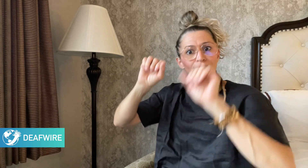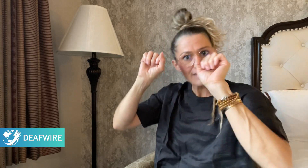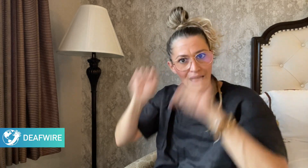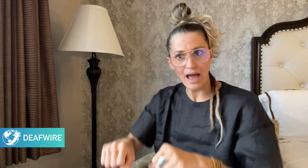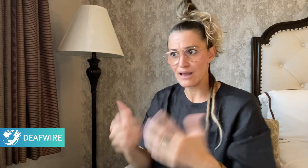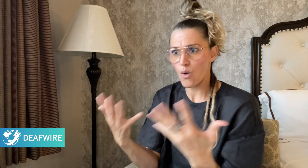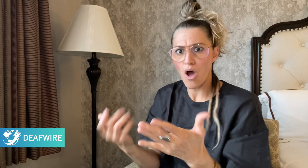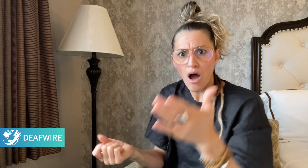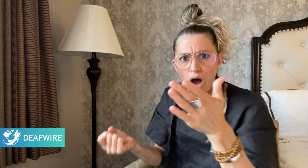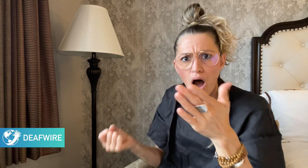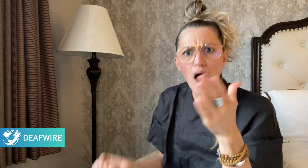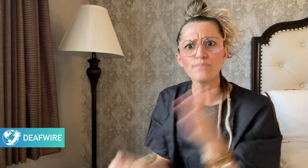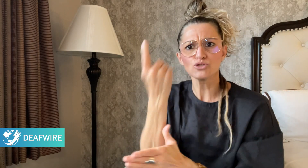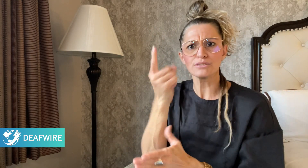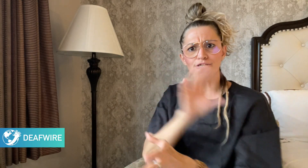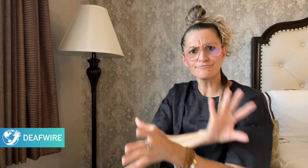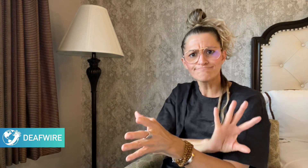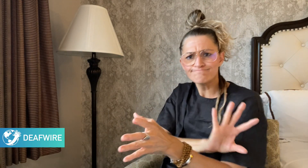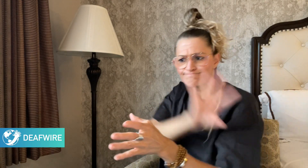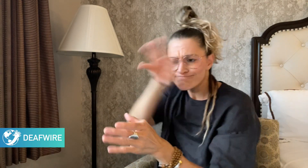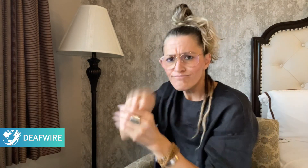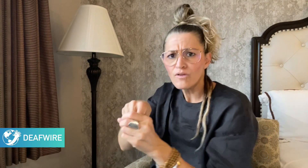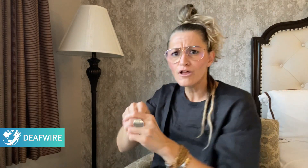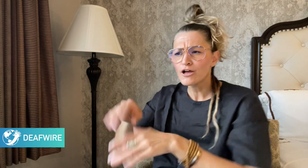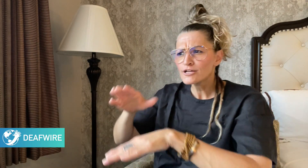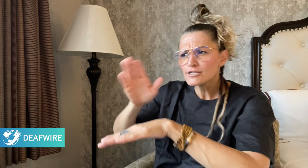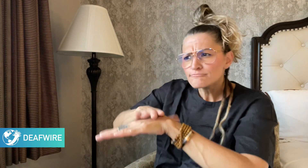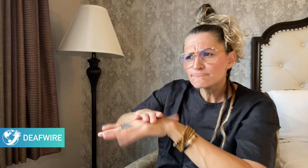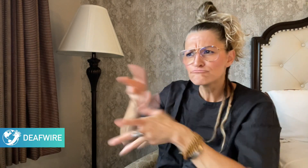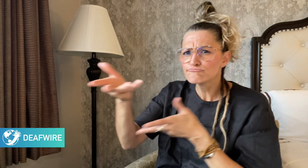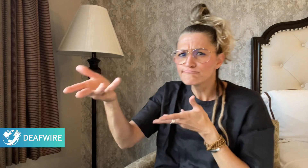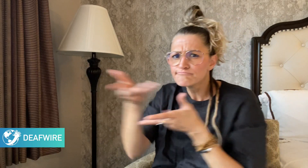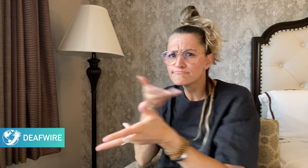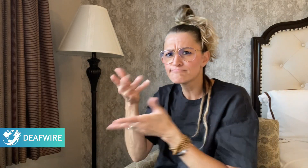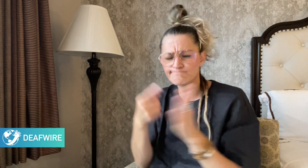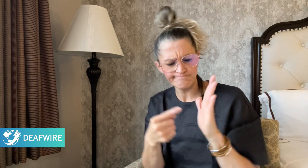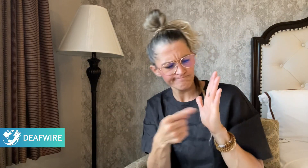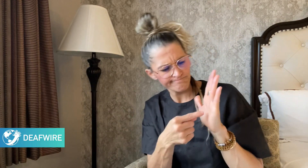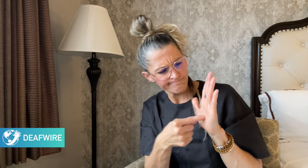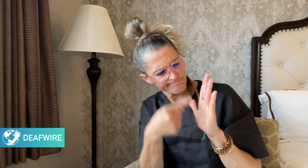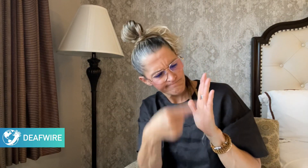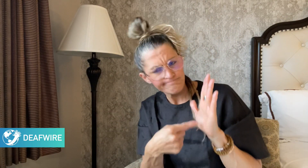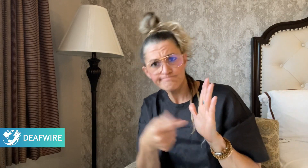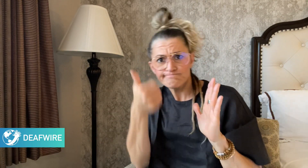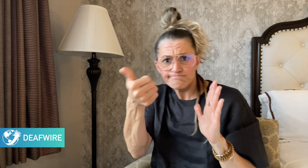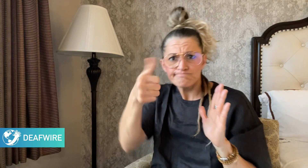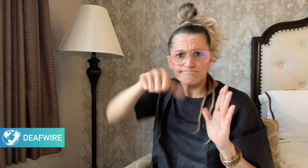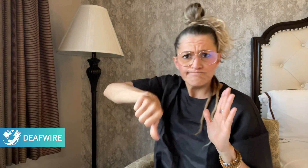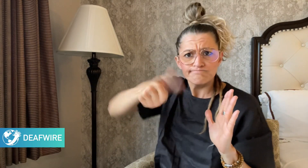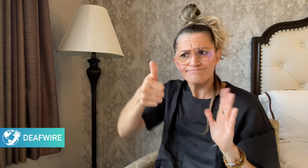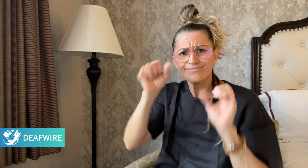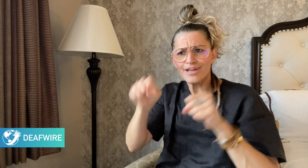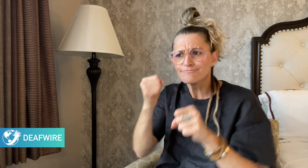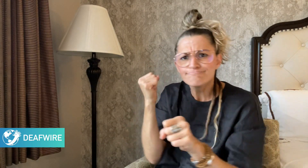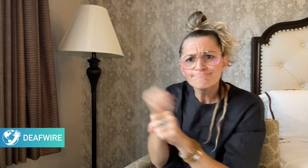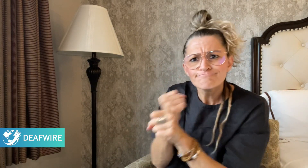the opportunity to consult on reviewing this Act.